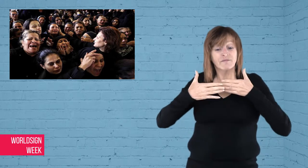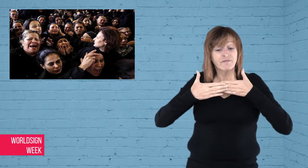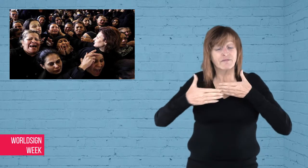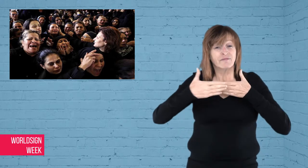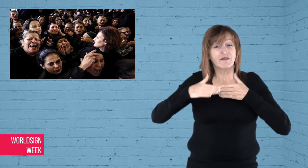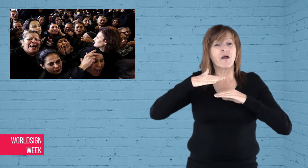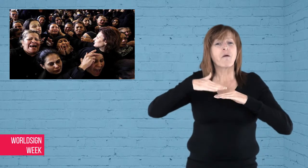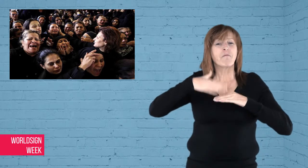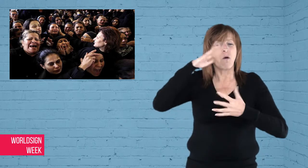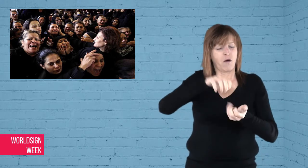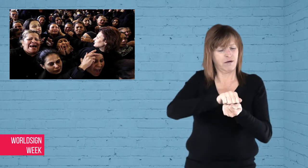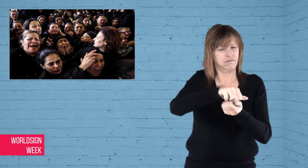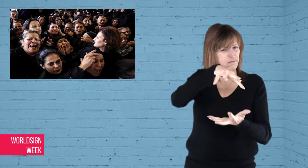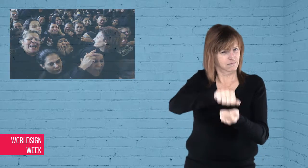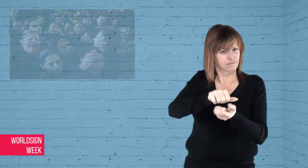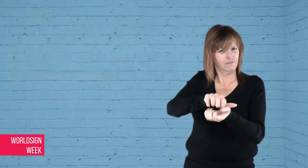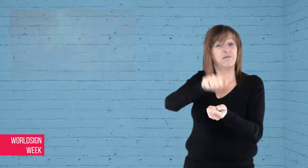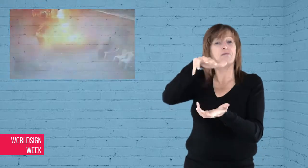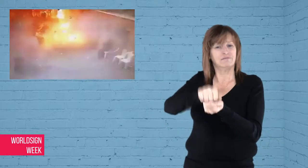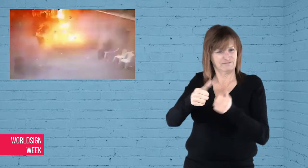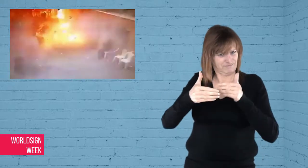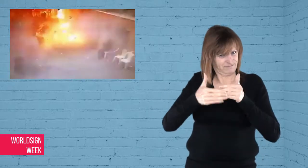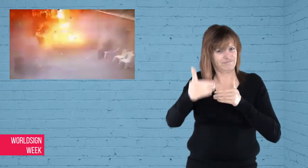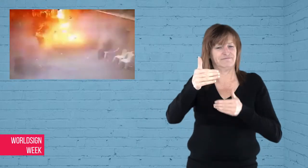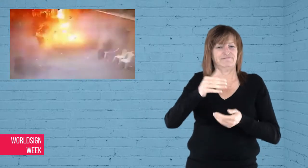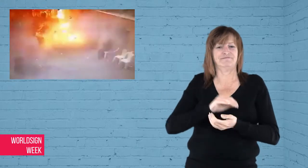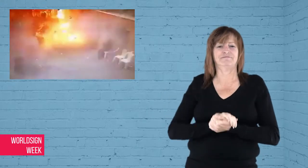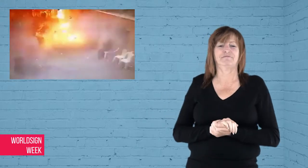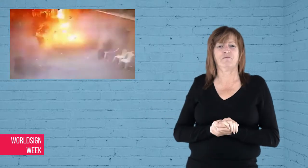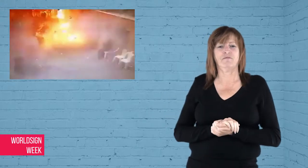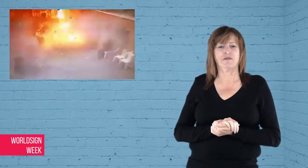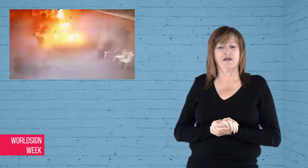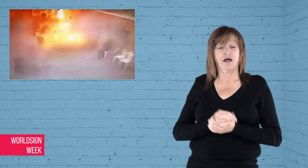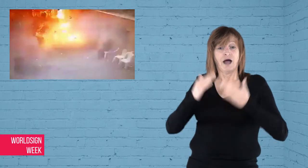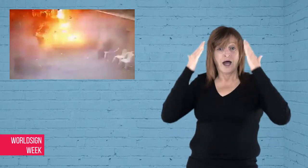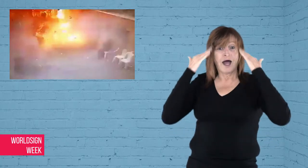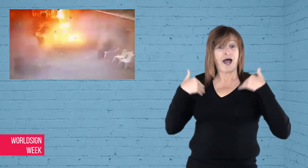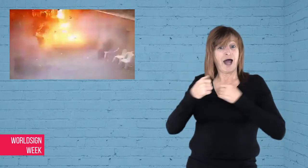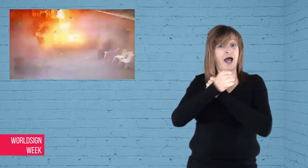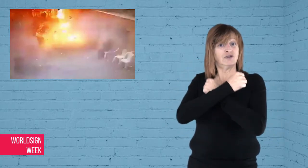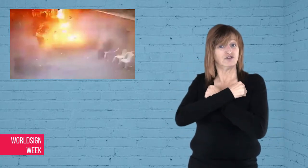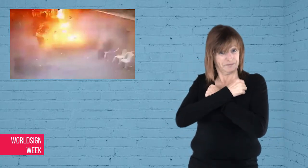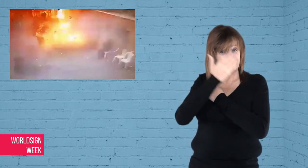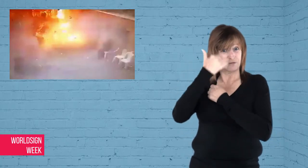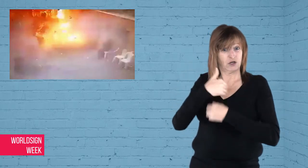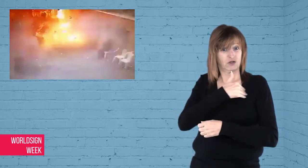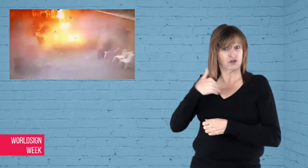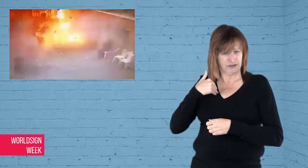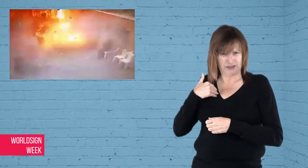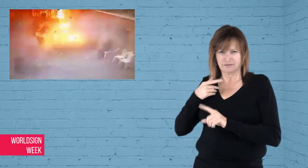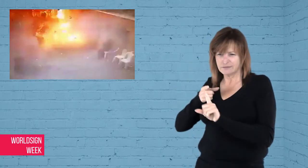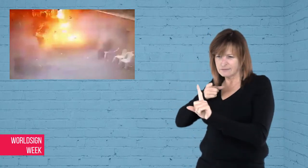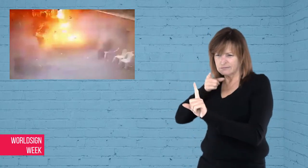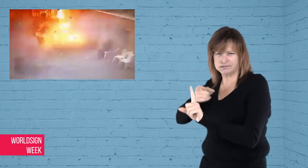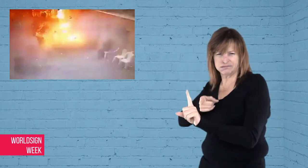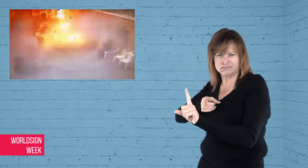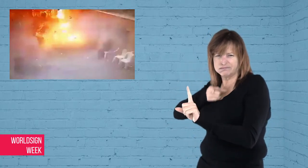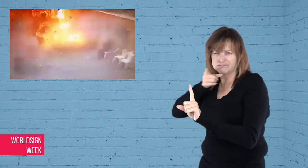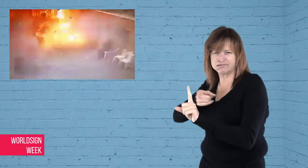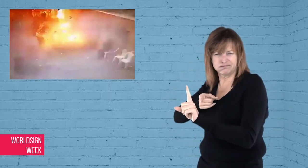to expect more attacks. Egyptian Christians has been targeted repeatedly